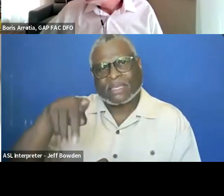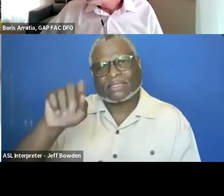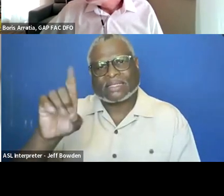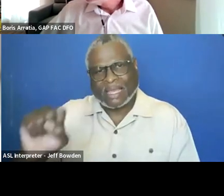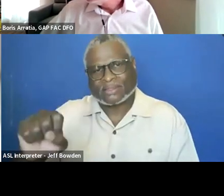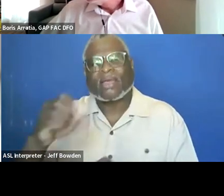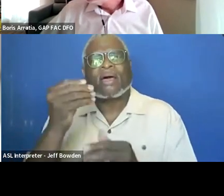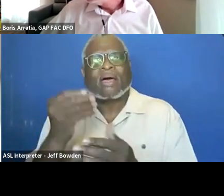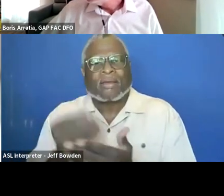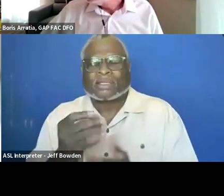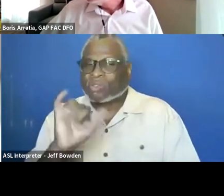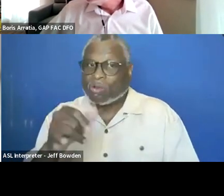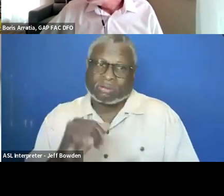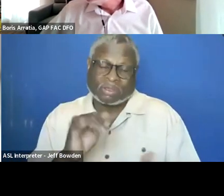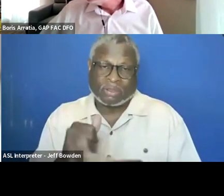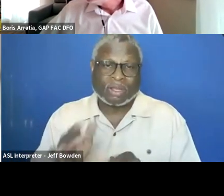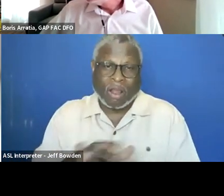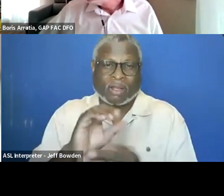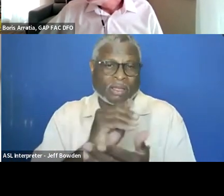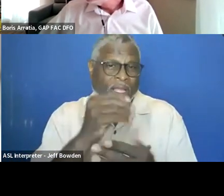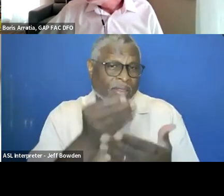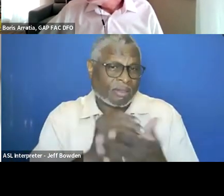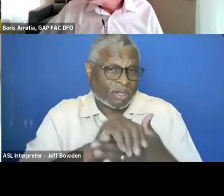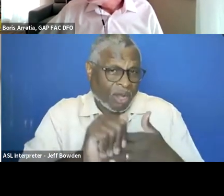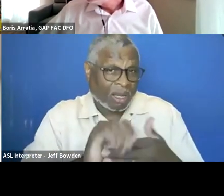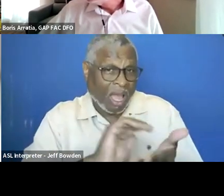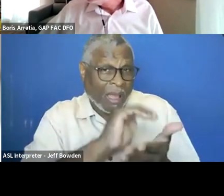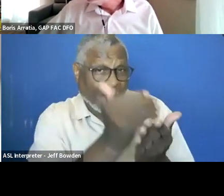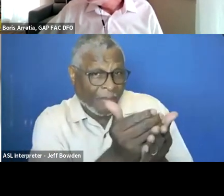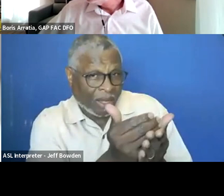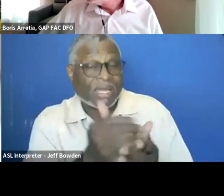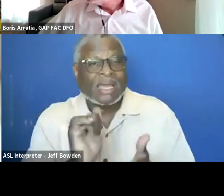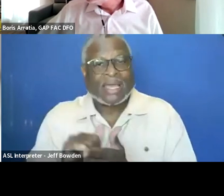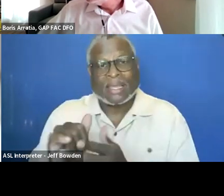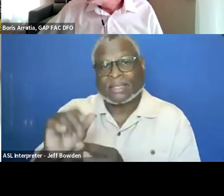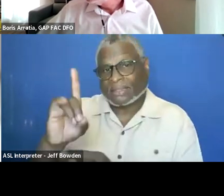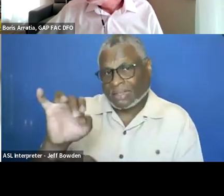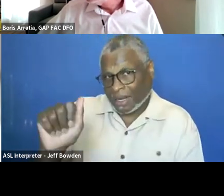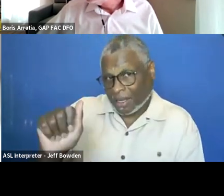So when we want to cover the dollars and these other data elements, but there is other parts